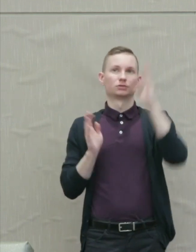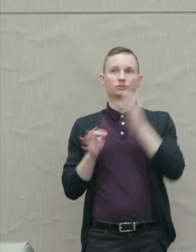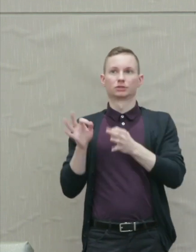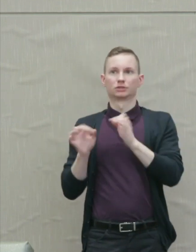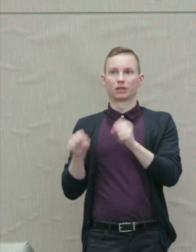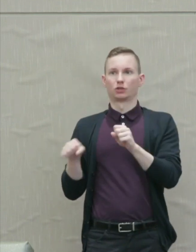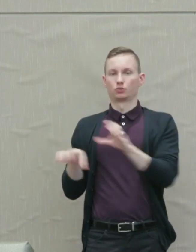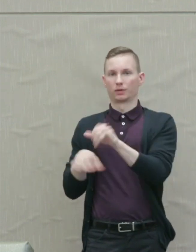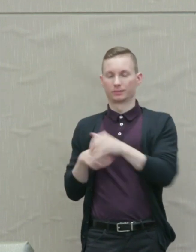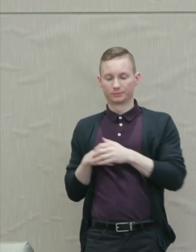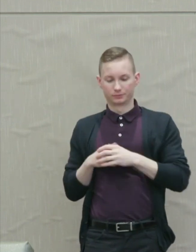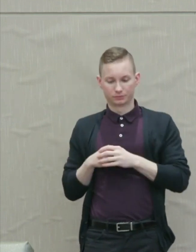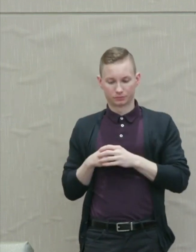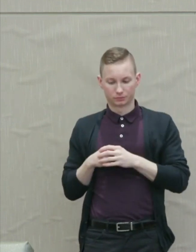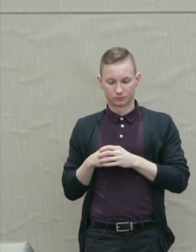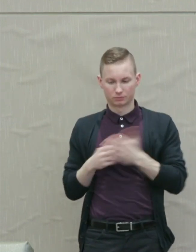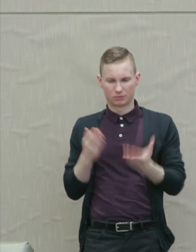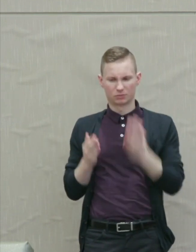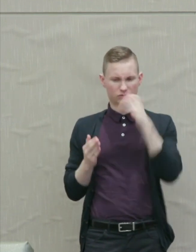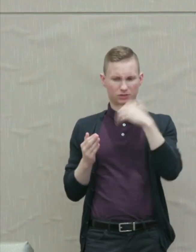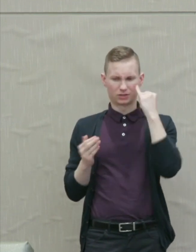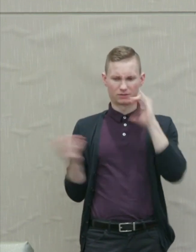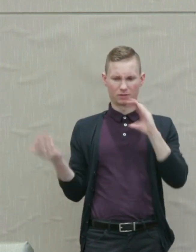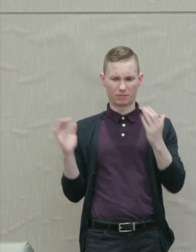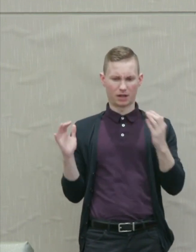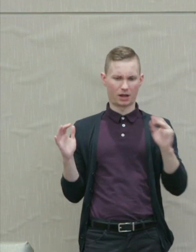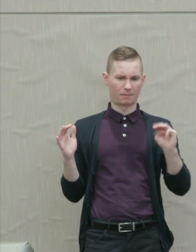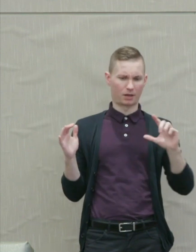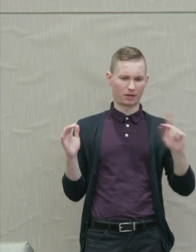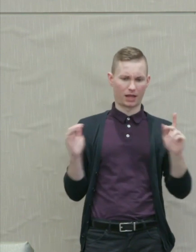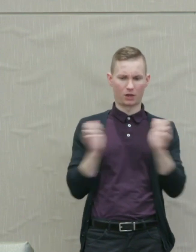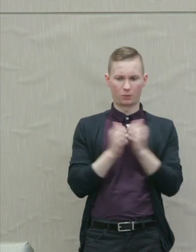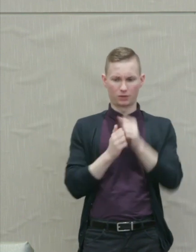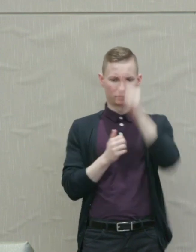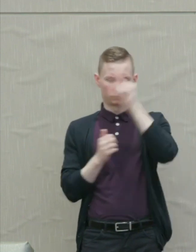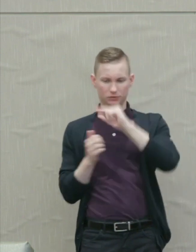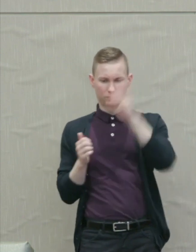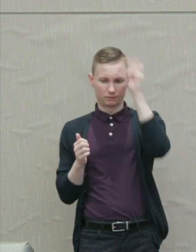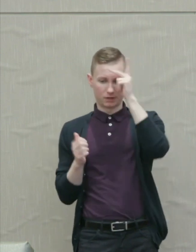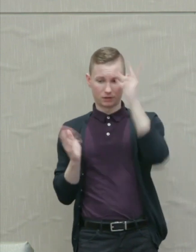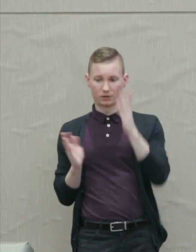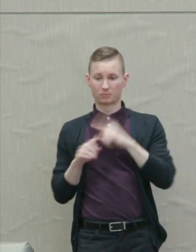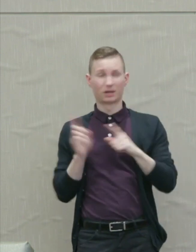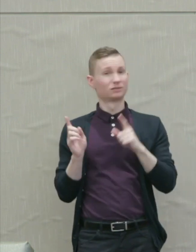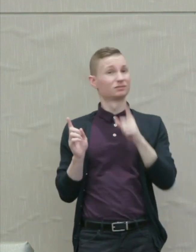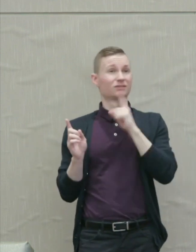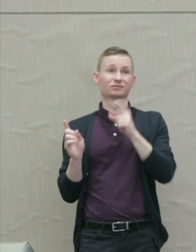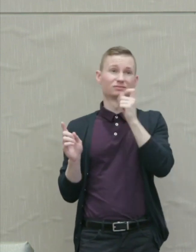It may seem strange to compare King to Aeschylus, but actually it's not strange at all given